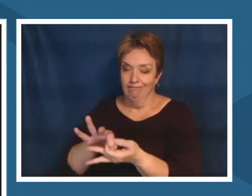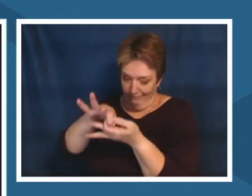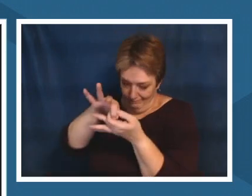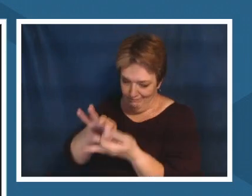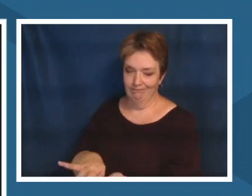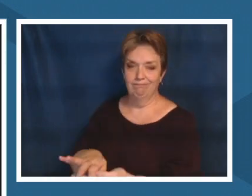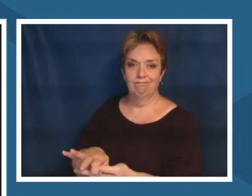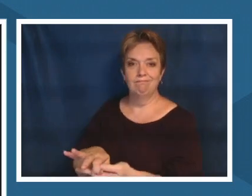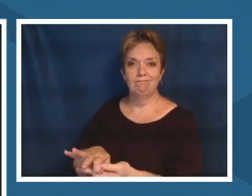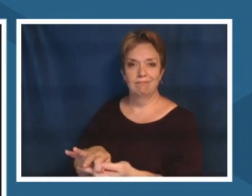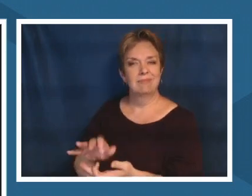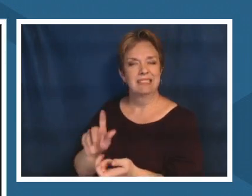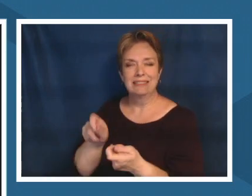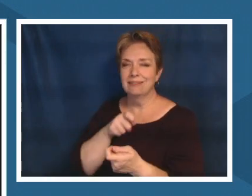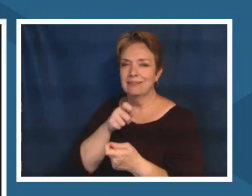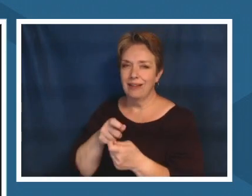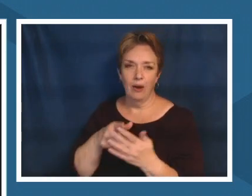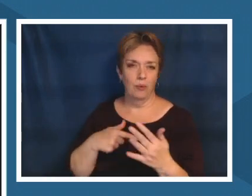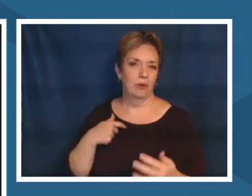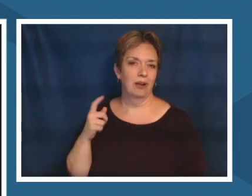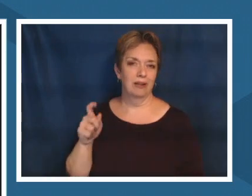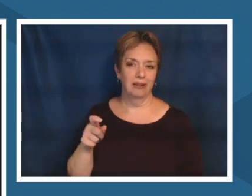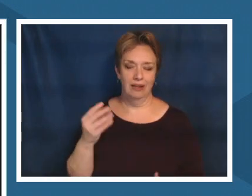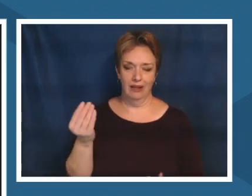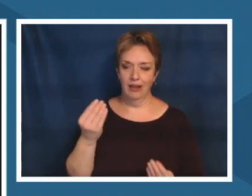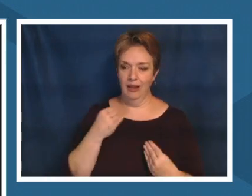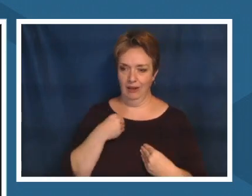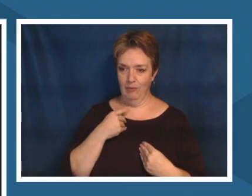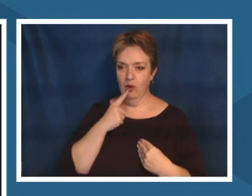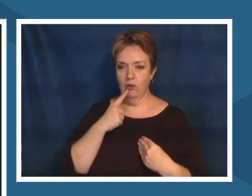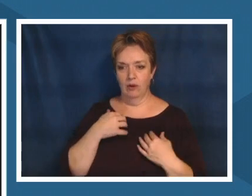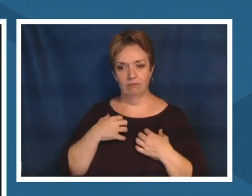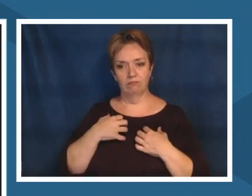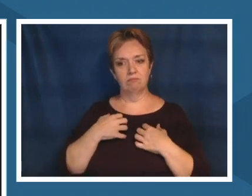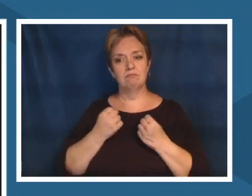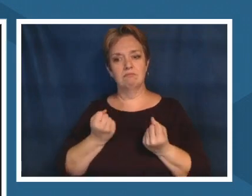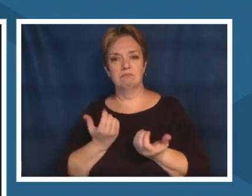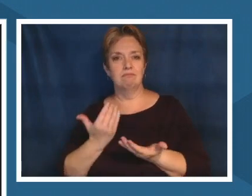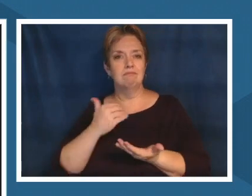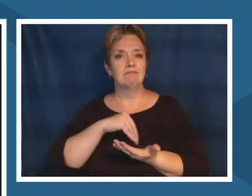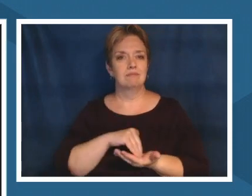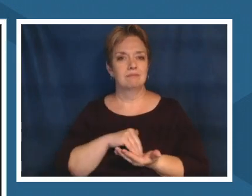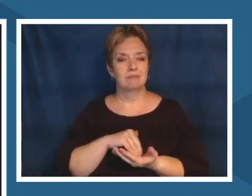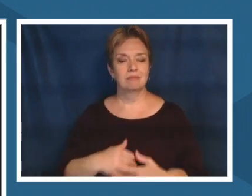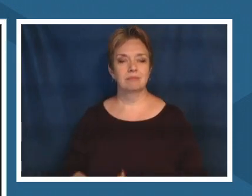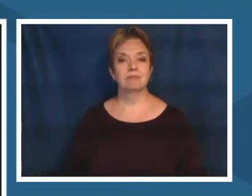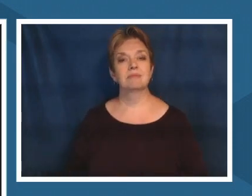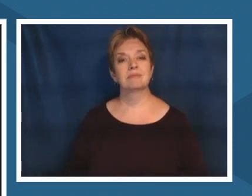strength forward and i think also just reminded me of the importance of being